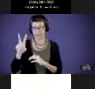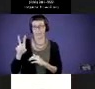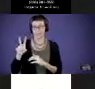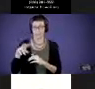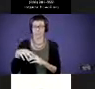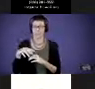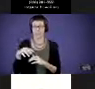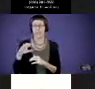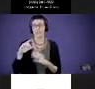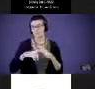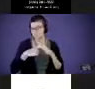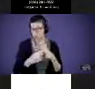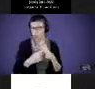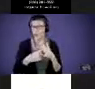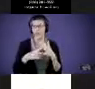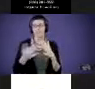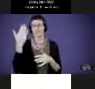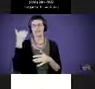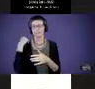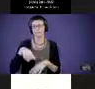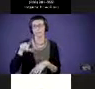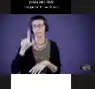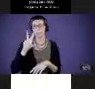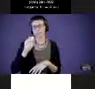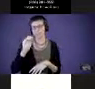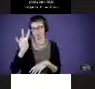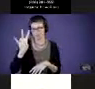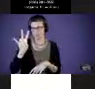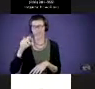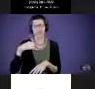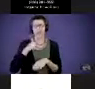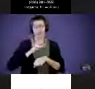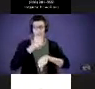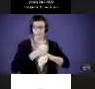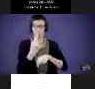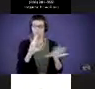started actually back in 2007. I founded a Chapter of Hands and Voices here in Georgia